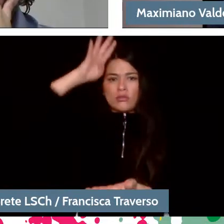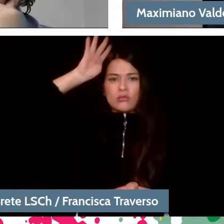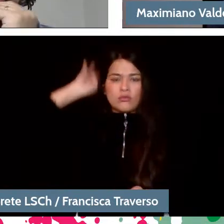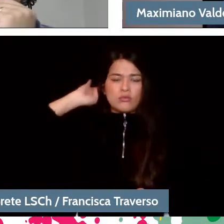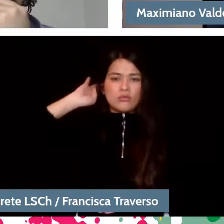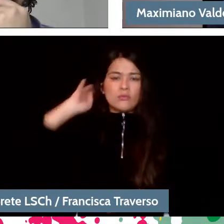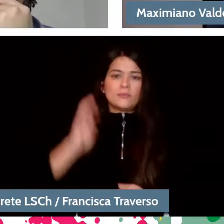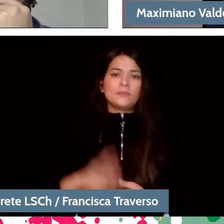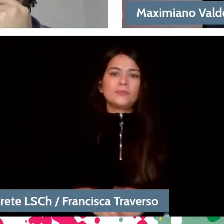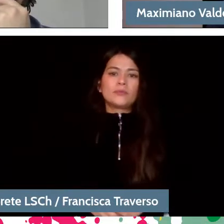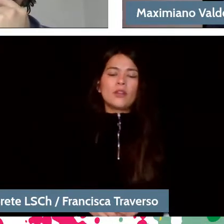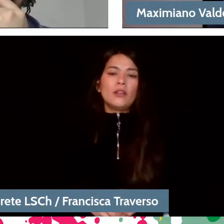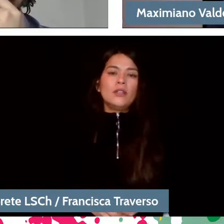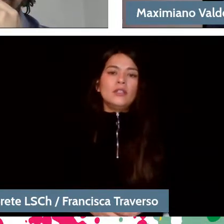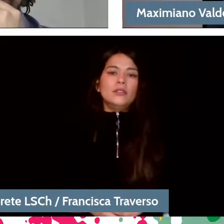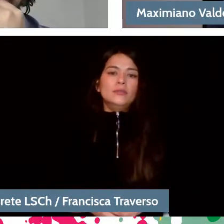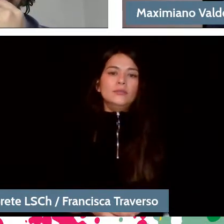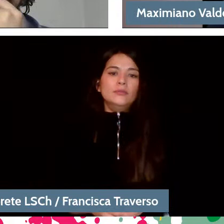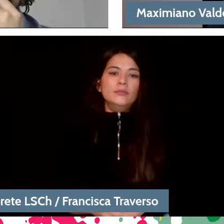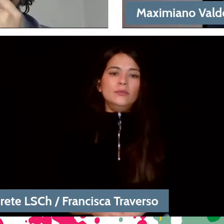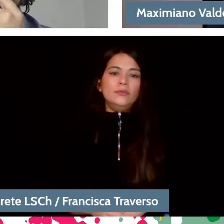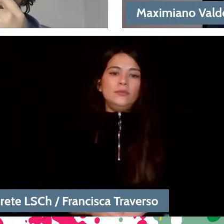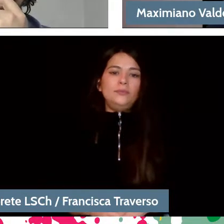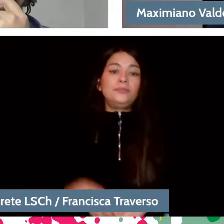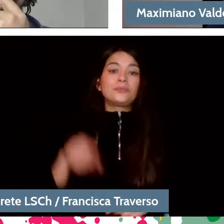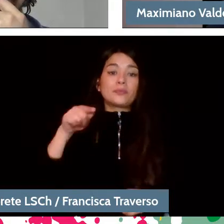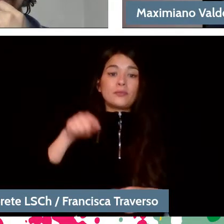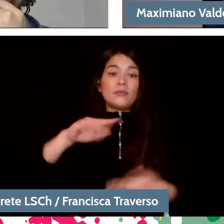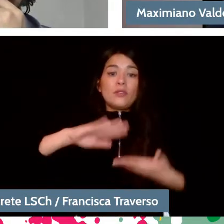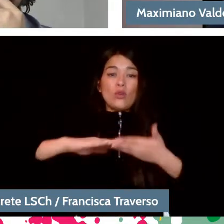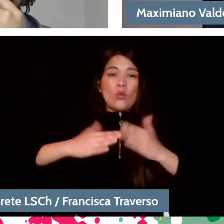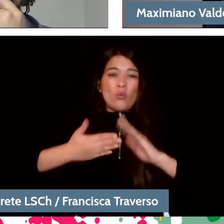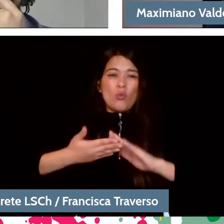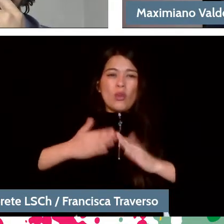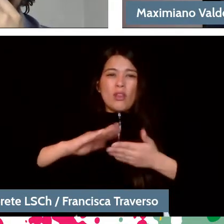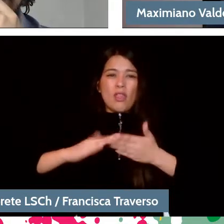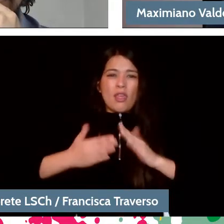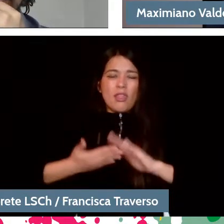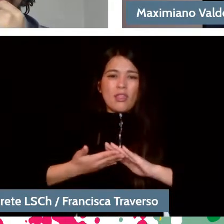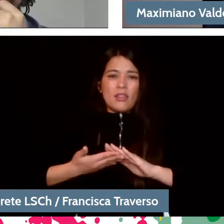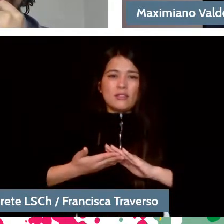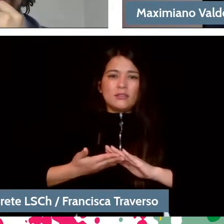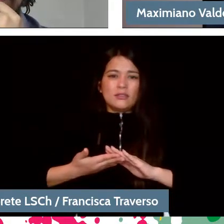and, therefore, these first communities are the ones that form the trunk from which